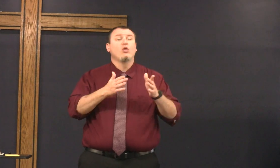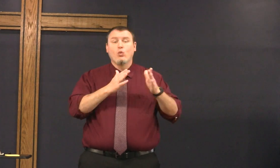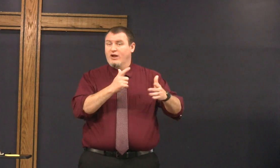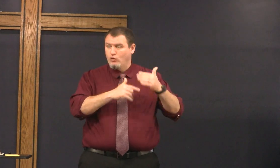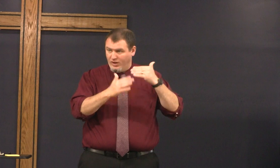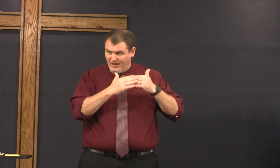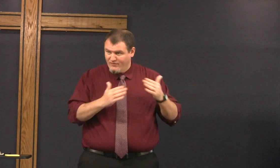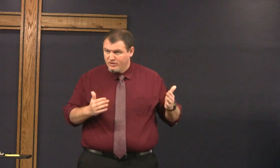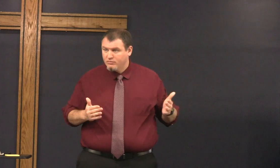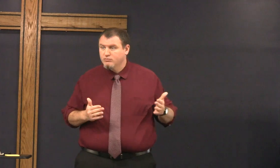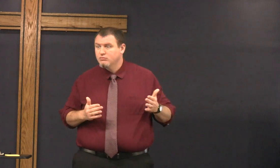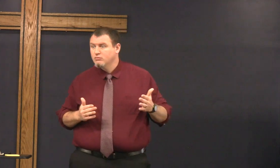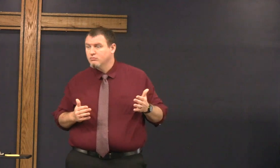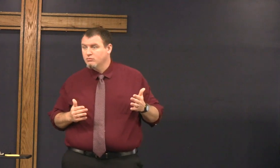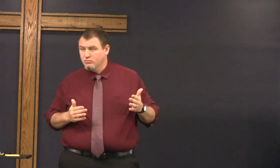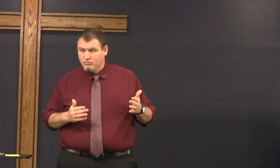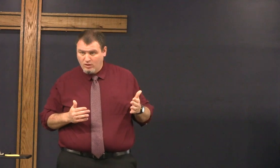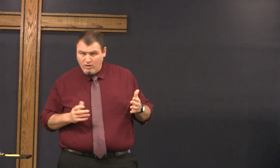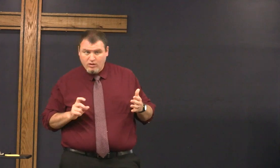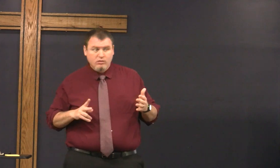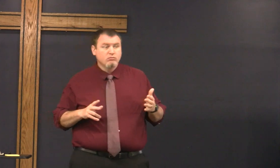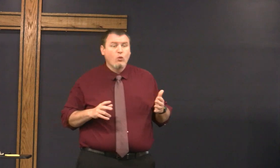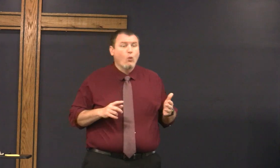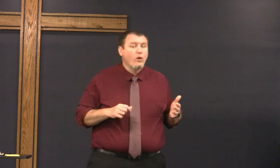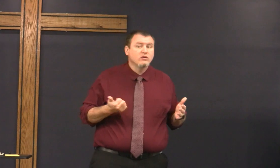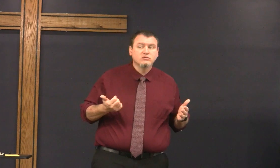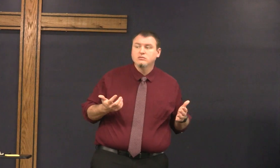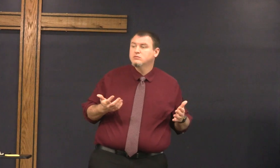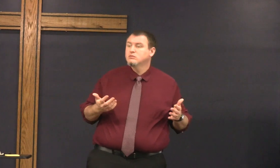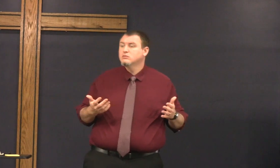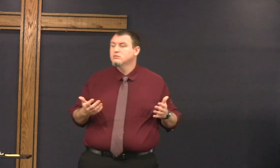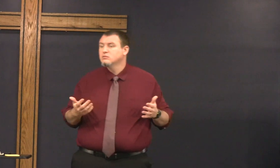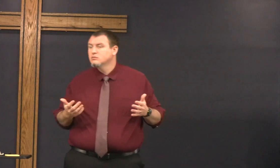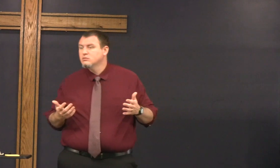the best way the way to heaven what else